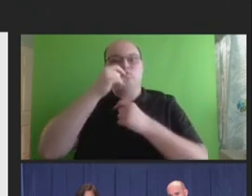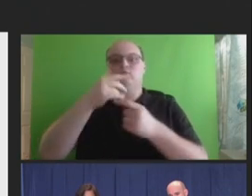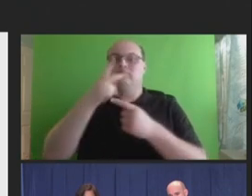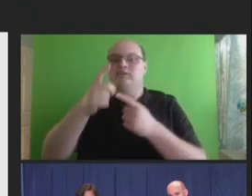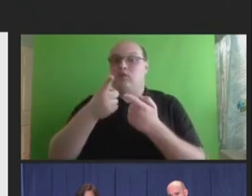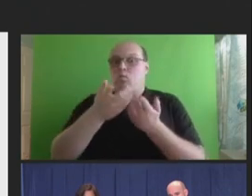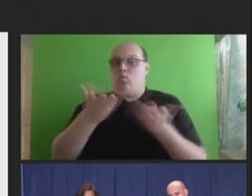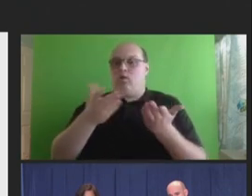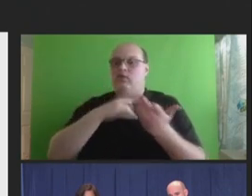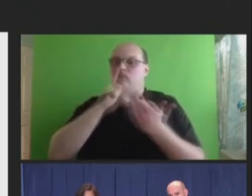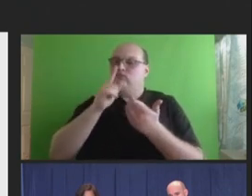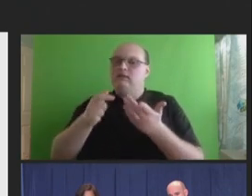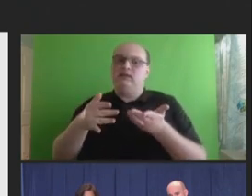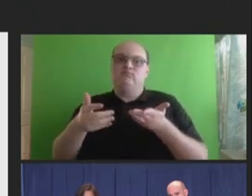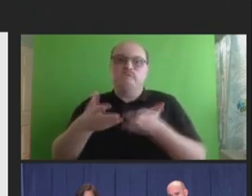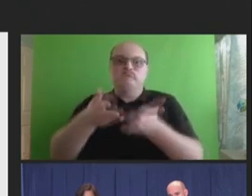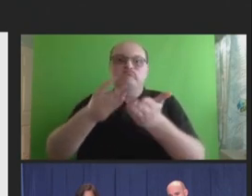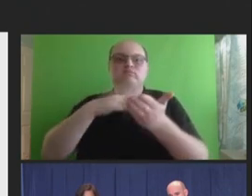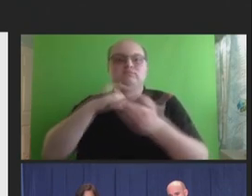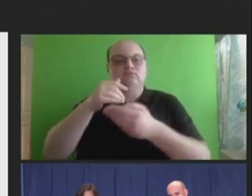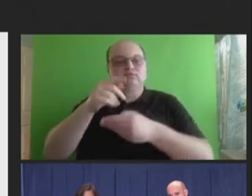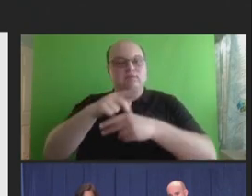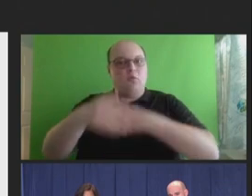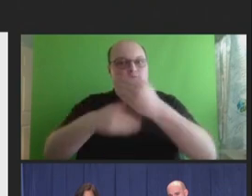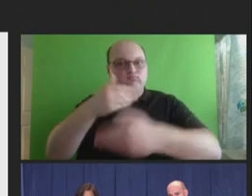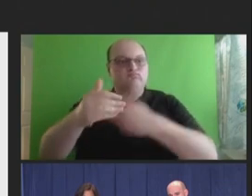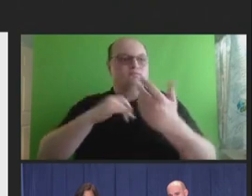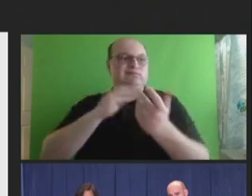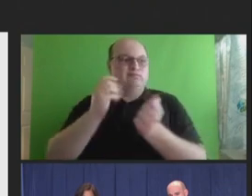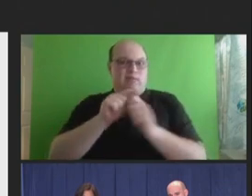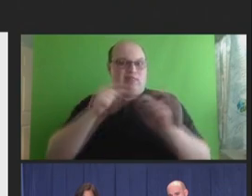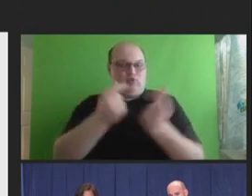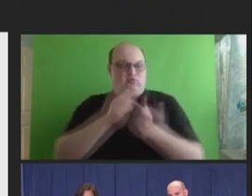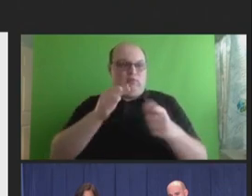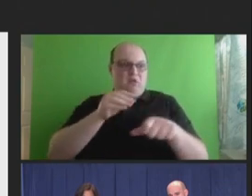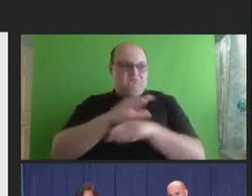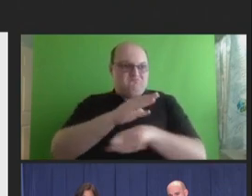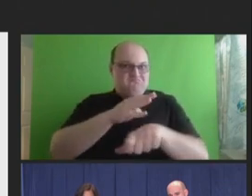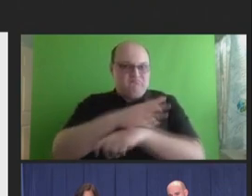moved the needle kind of consistently across those groups, irrespective of whether or not